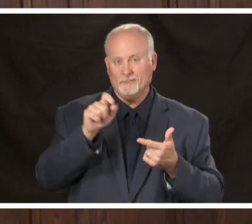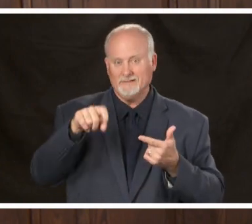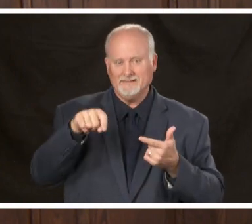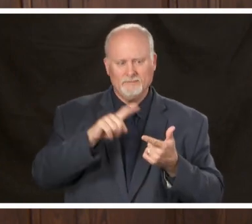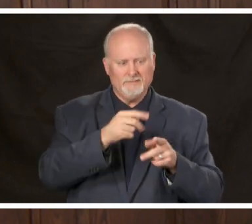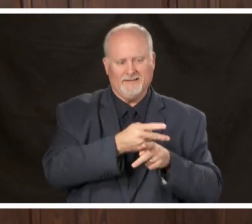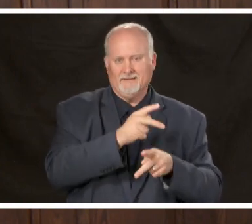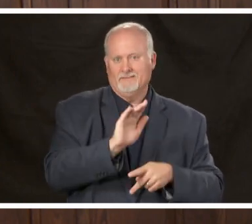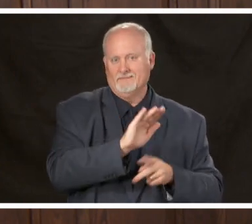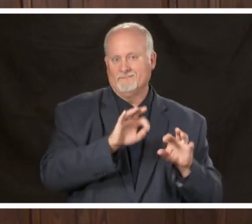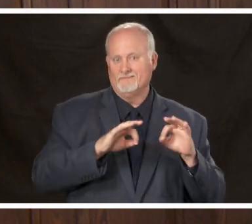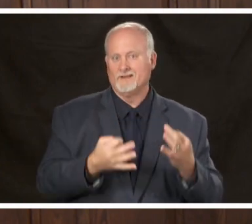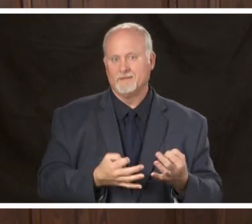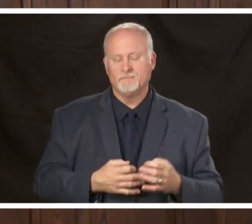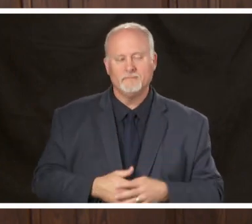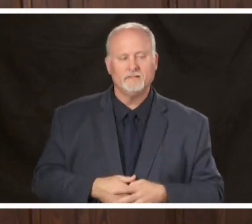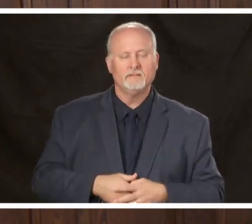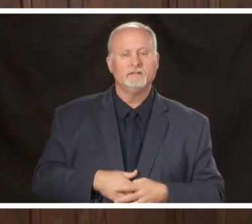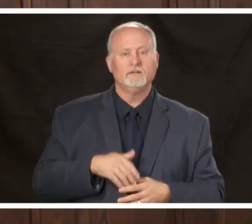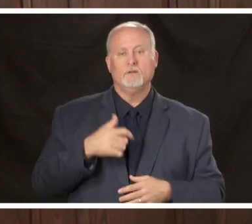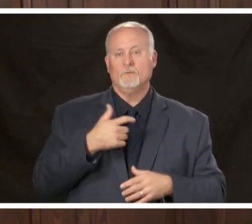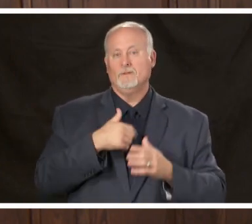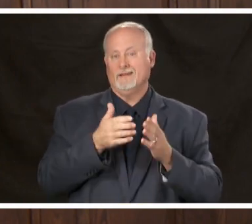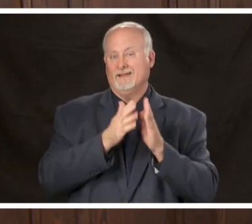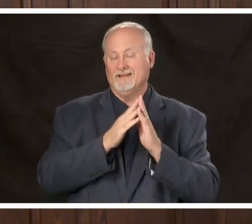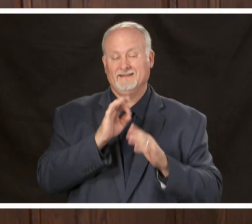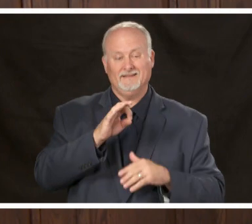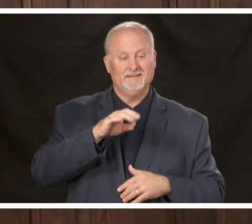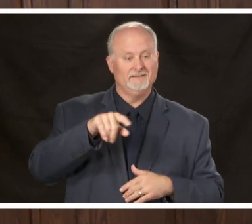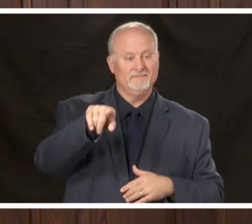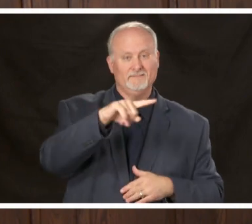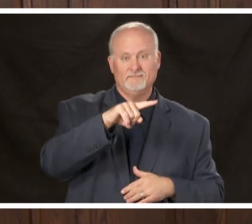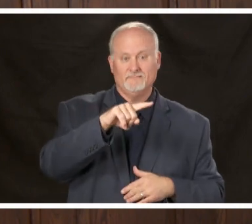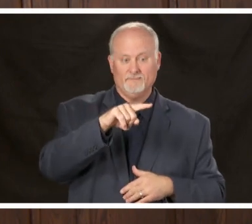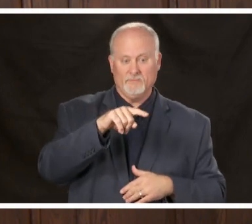their families so again we ask that if any of these people have needs please